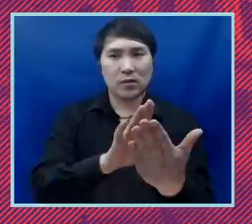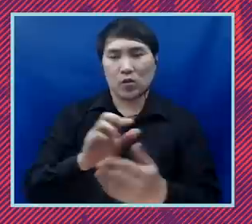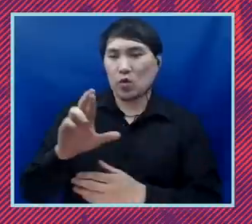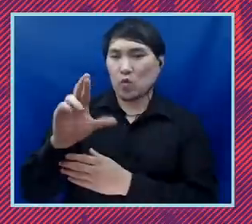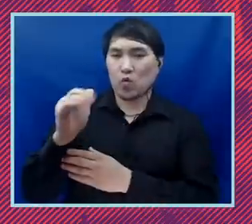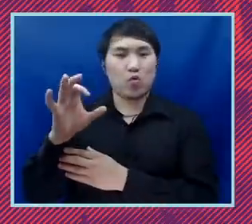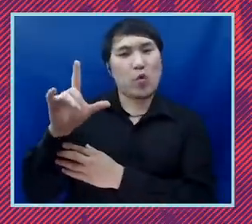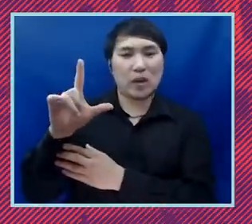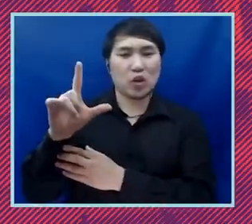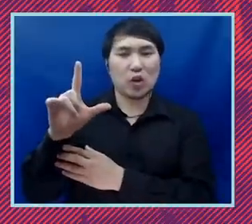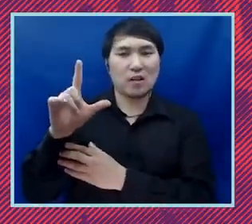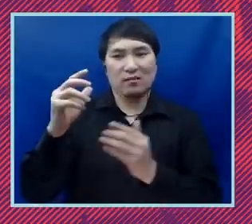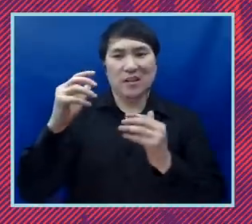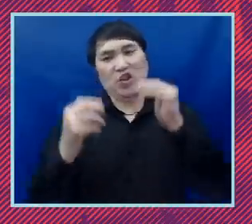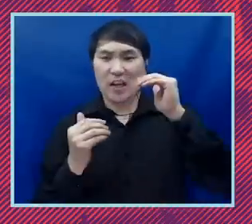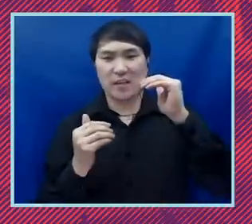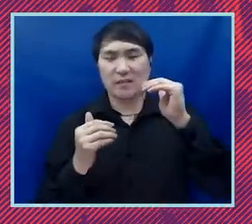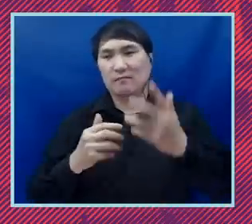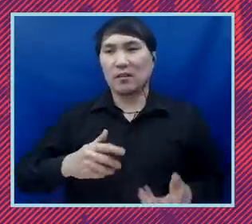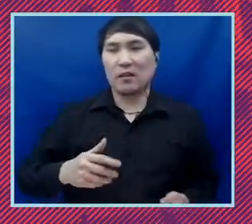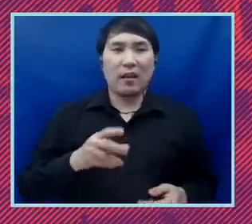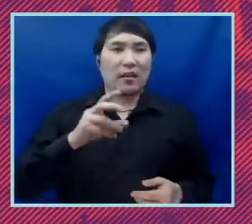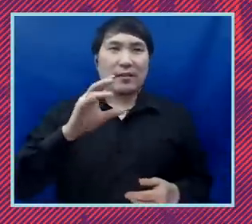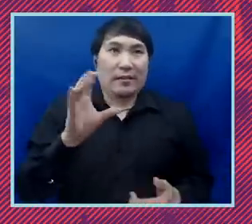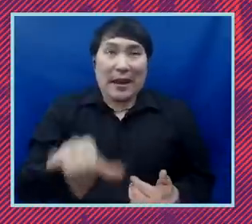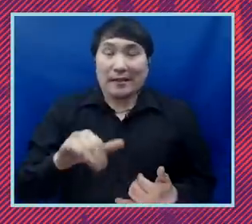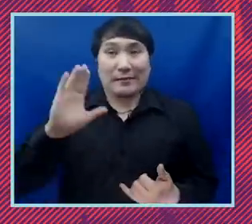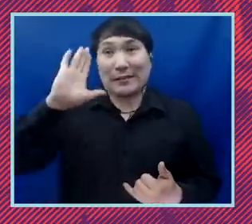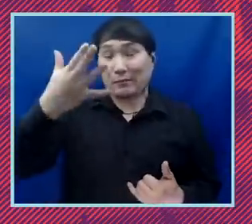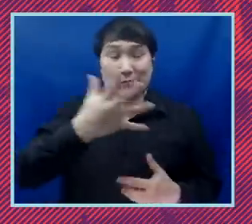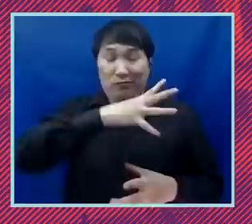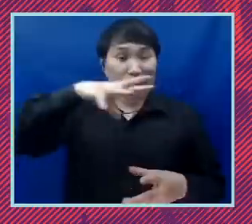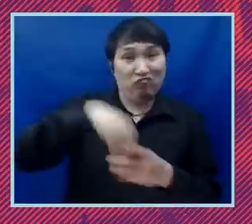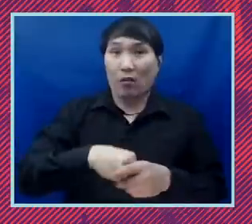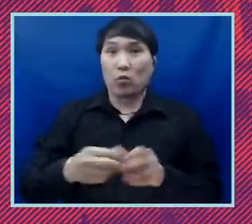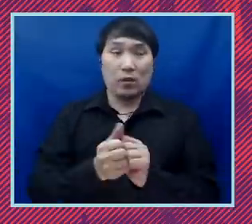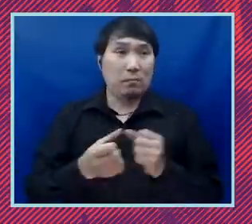injustice that is too much a part of the lives of millions of Americans. And it's what we call our